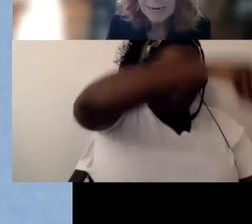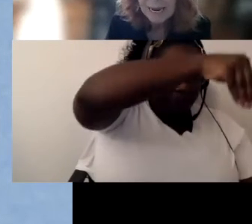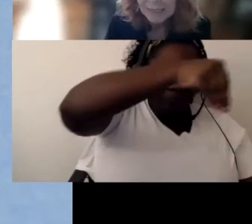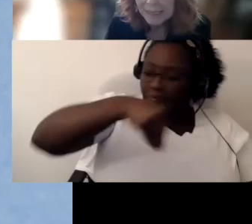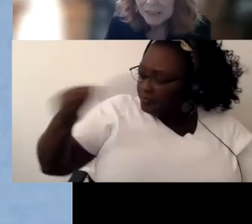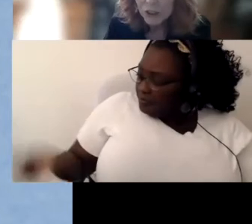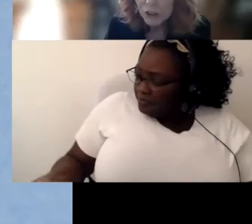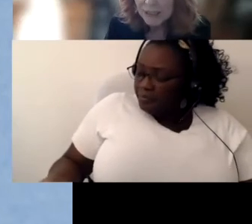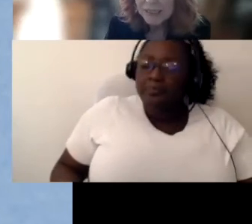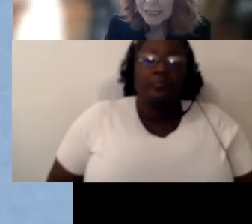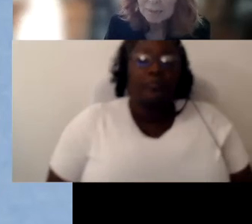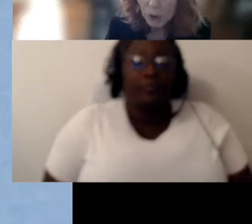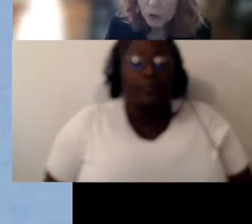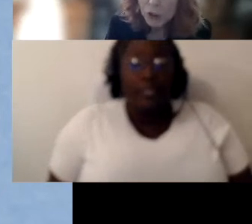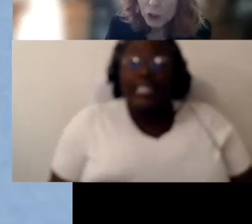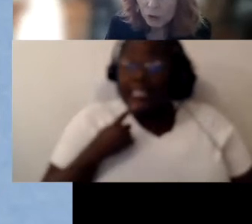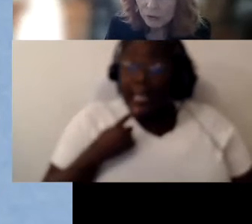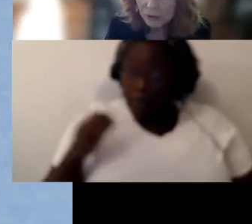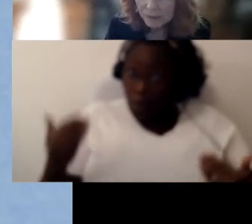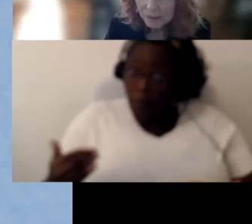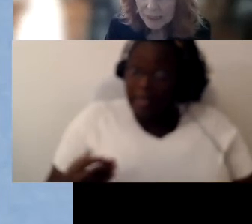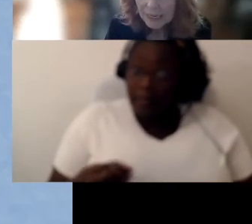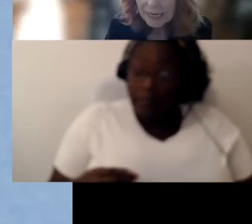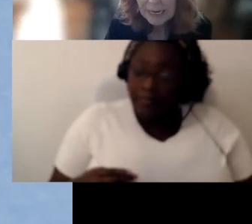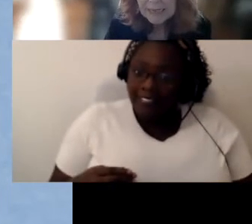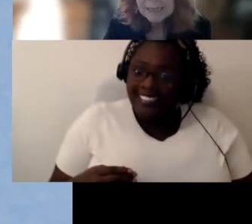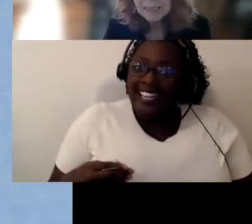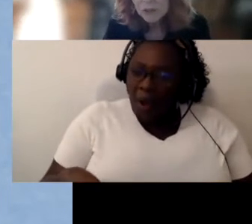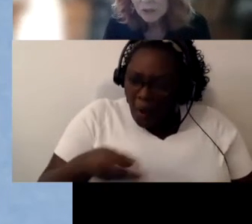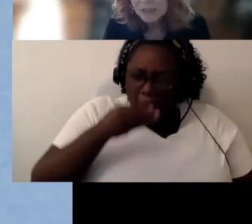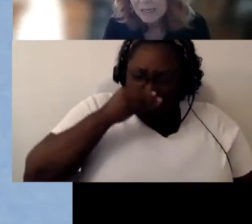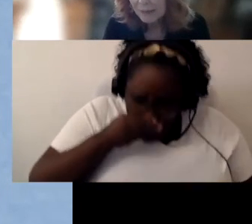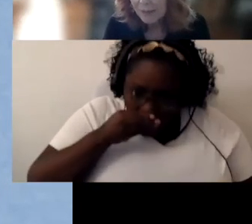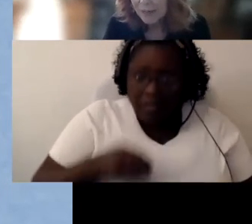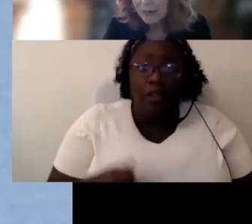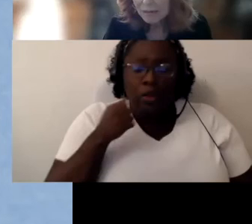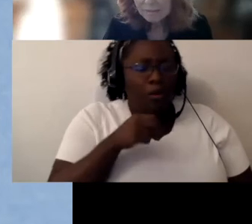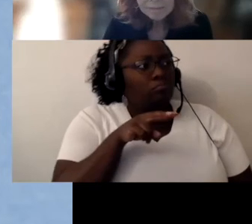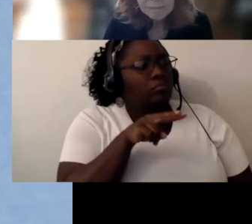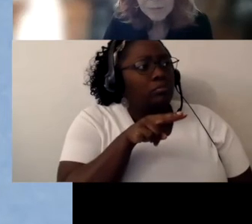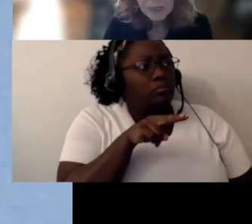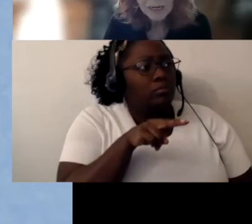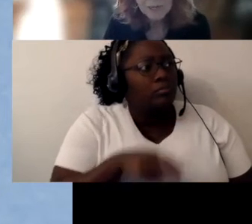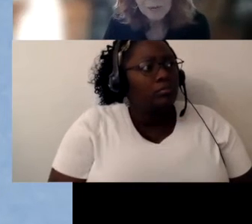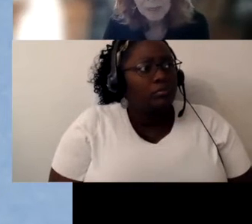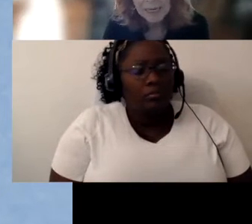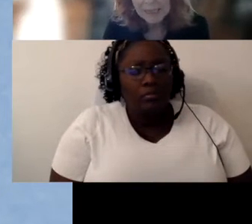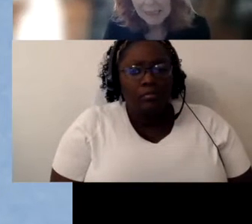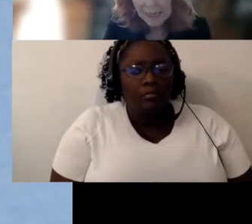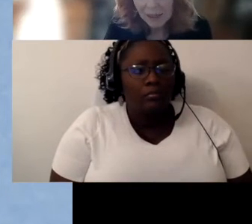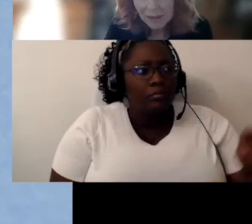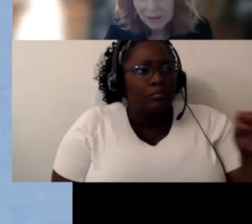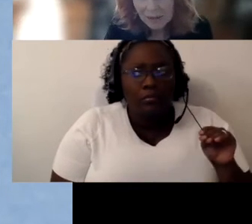to her and said blow your nose. And this little girl sat there with kind of a blank stare